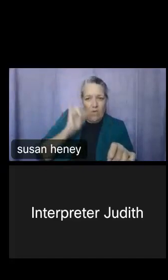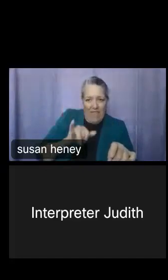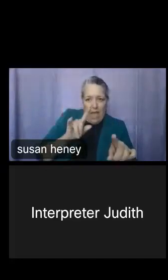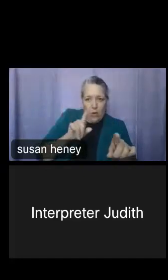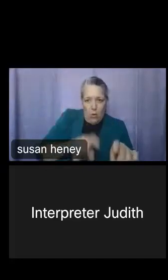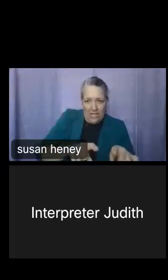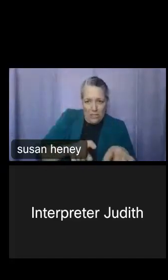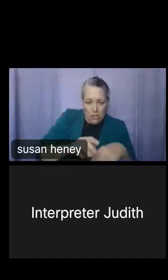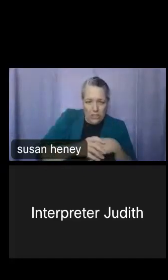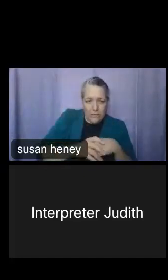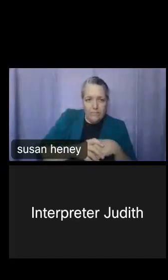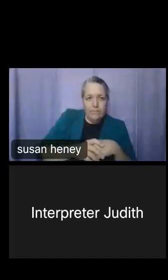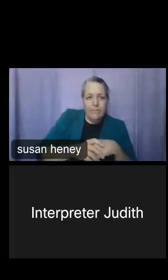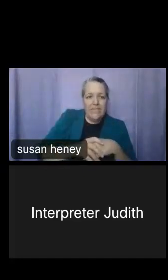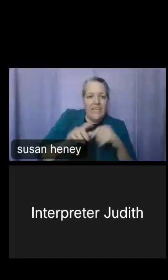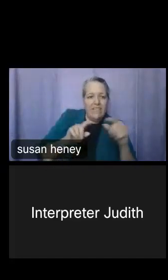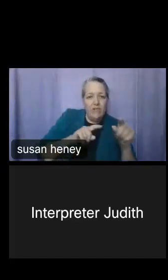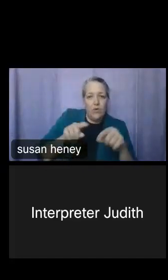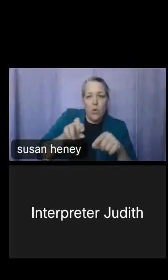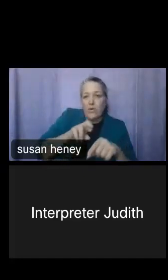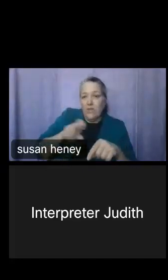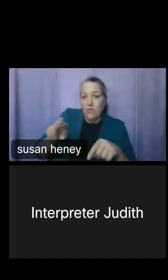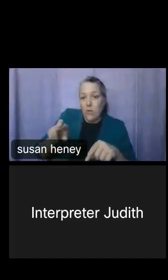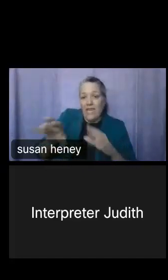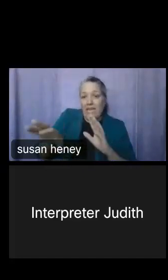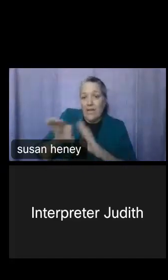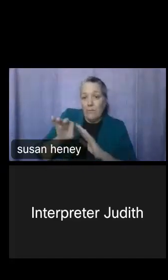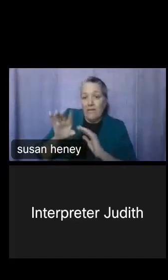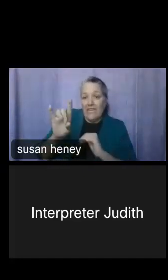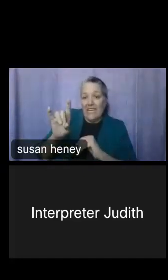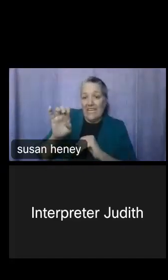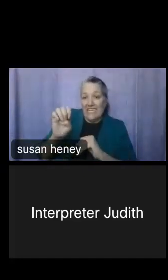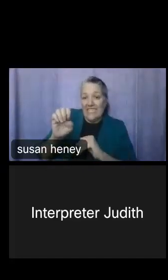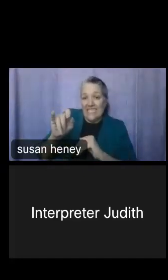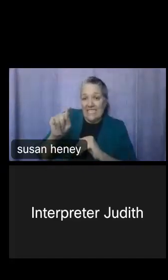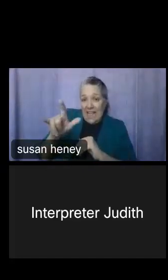And by going over to the right and selecting details, a dropdown will actually take you